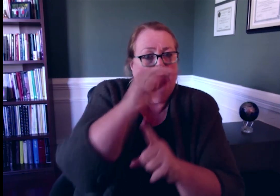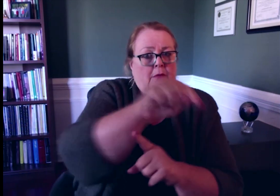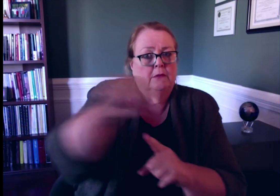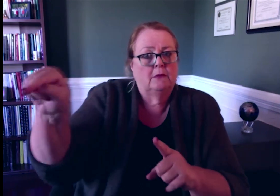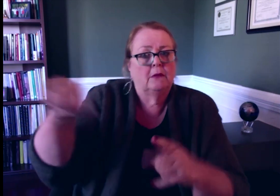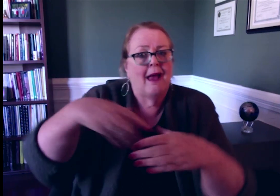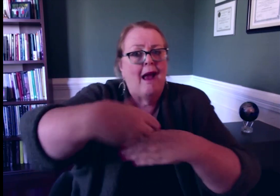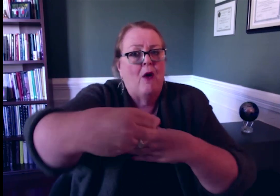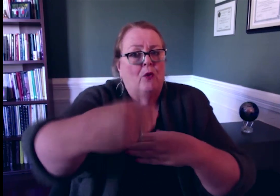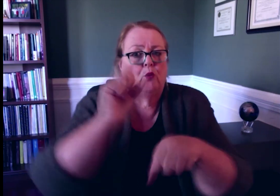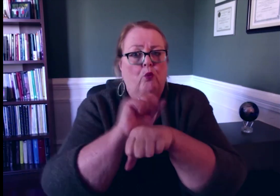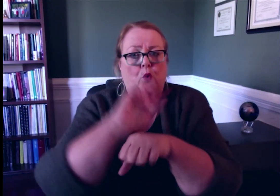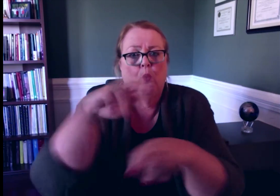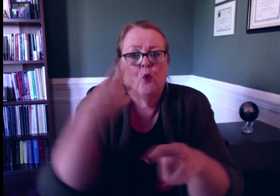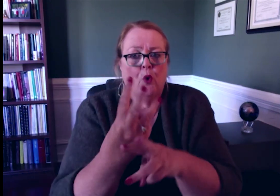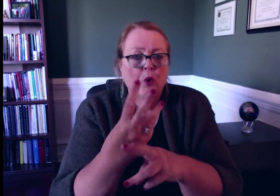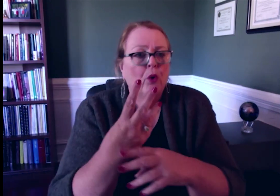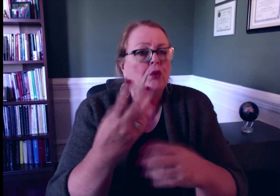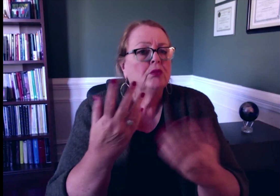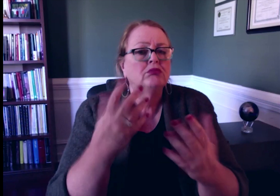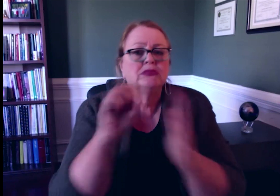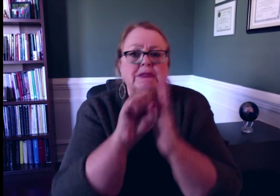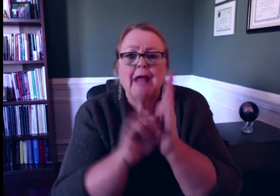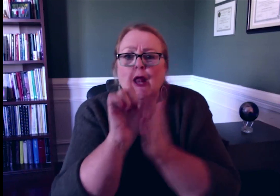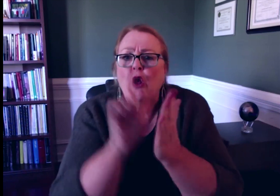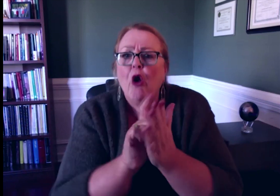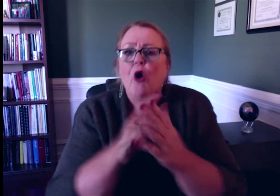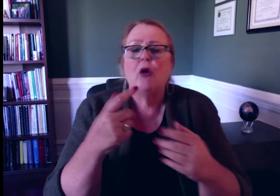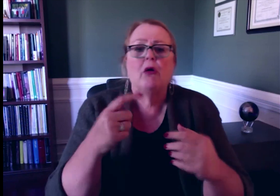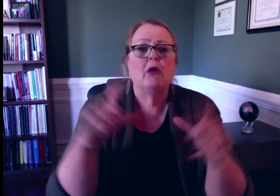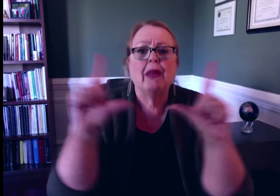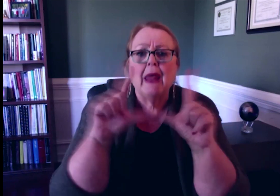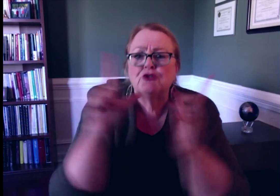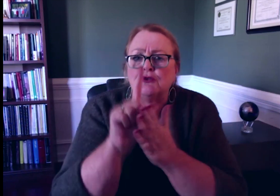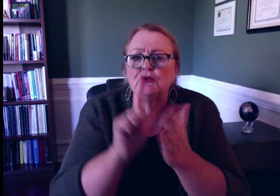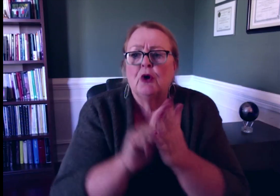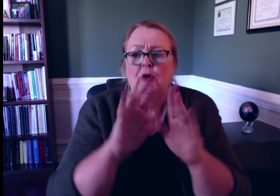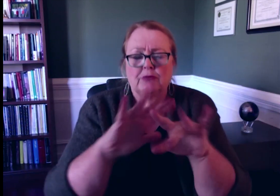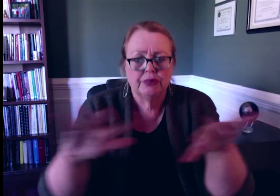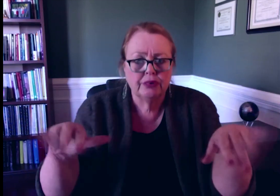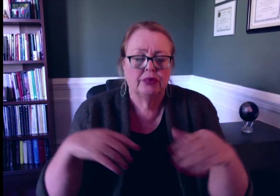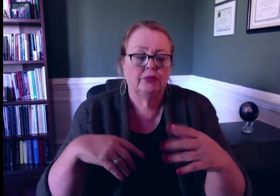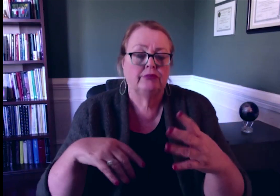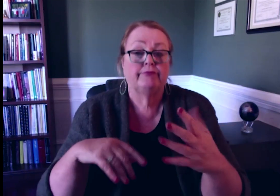the laws and legislative issues related to this. We've looked at the various state laws and licensure laws that are relevant.